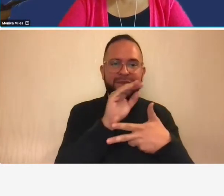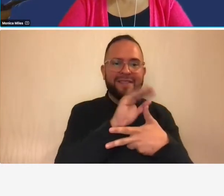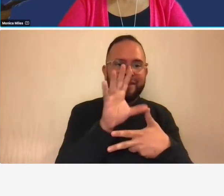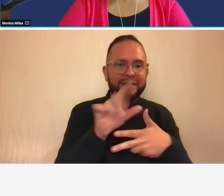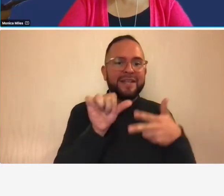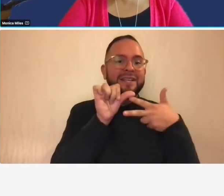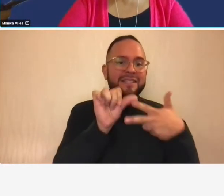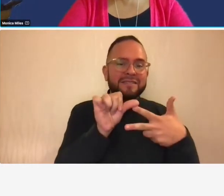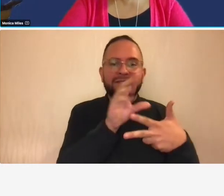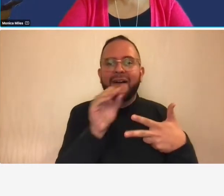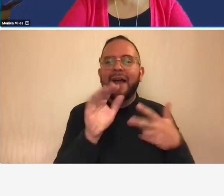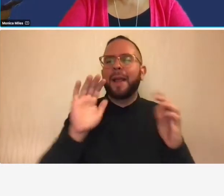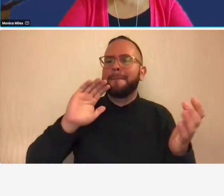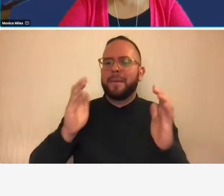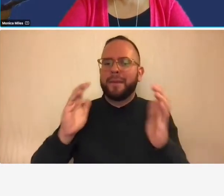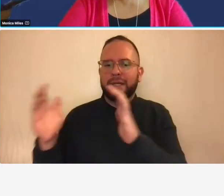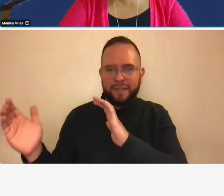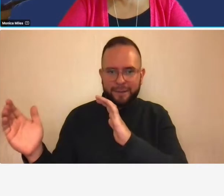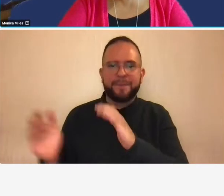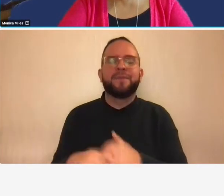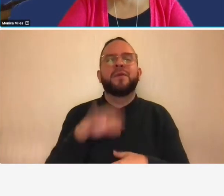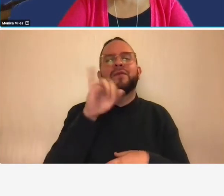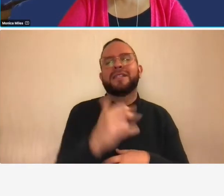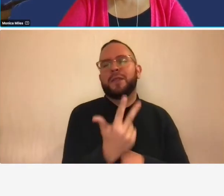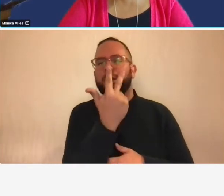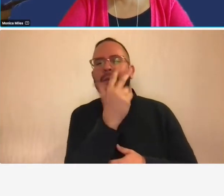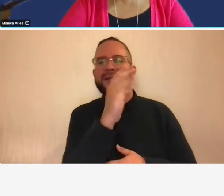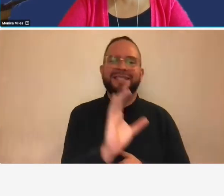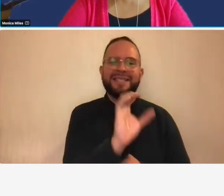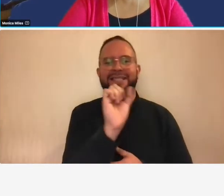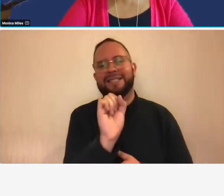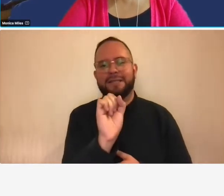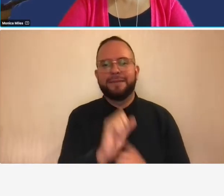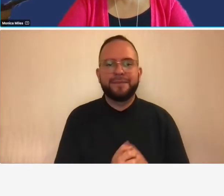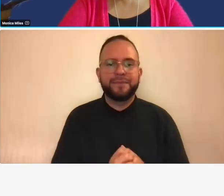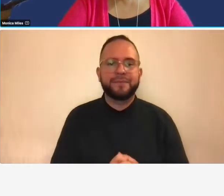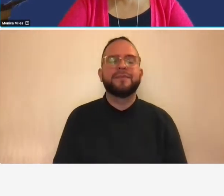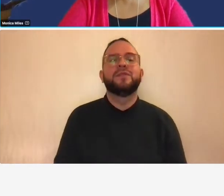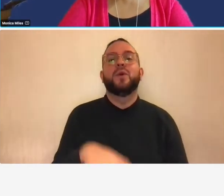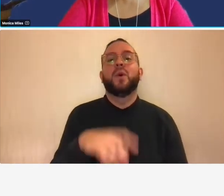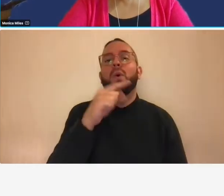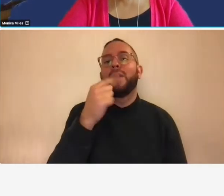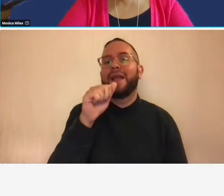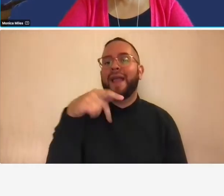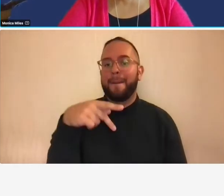financial information so those are what i call the three c's gap addresses clarity consistency and